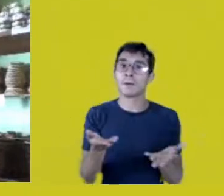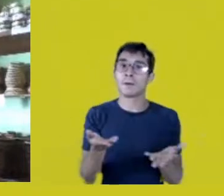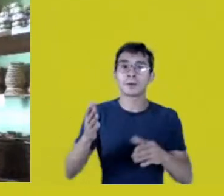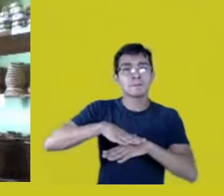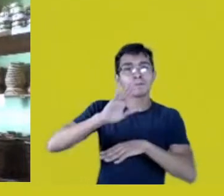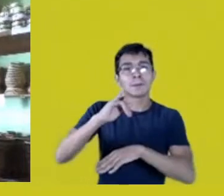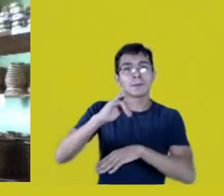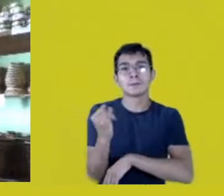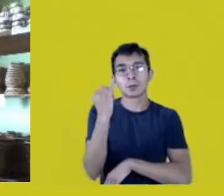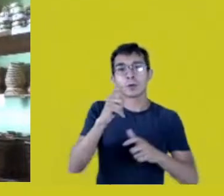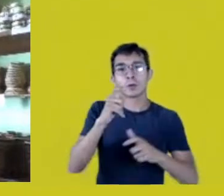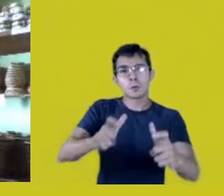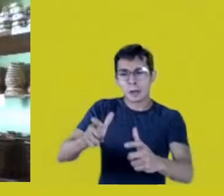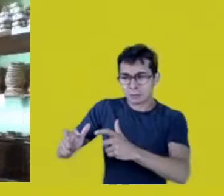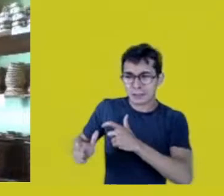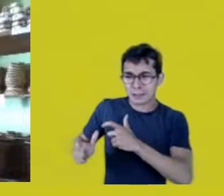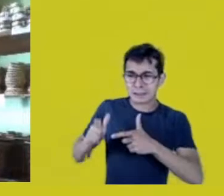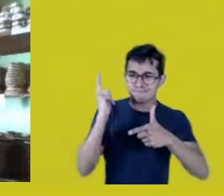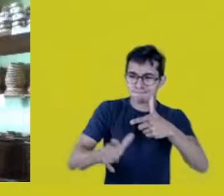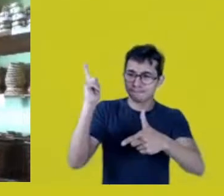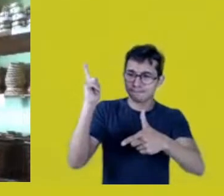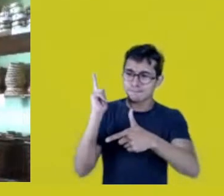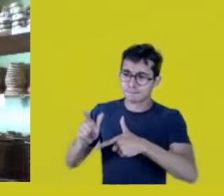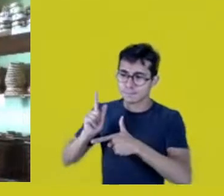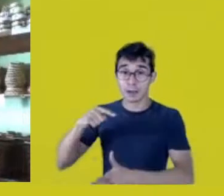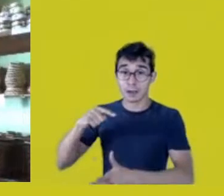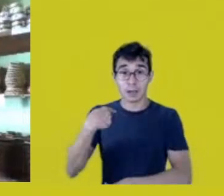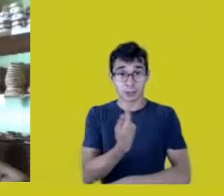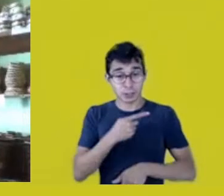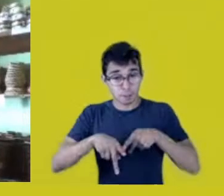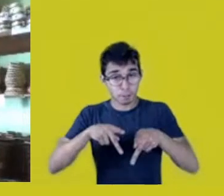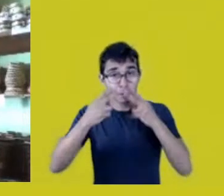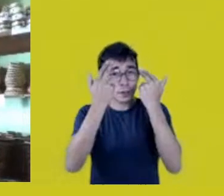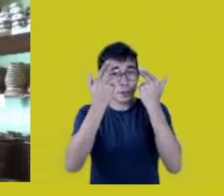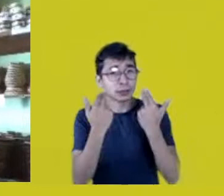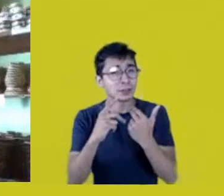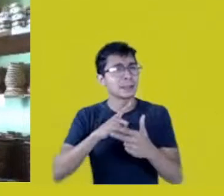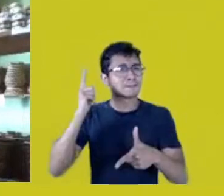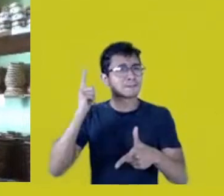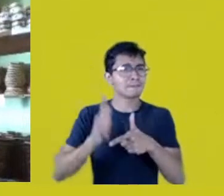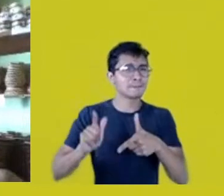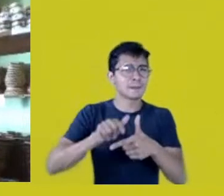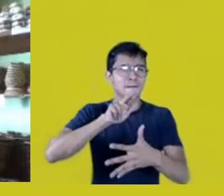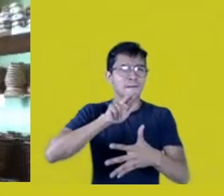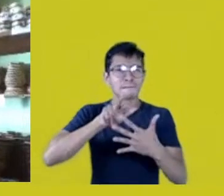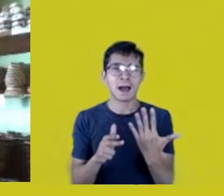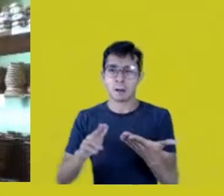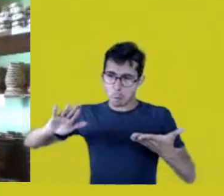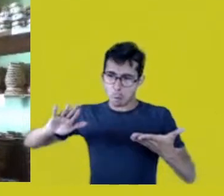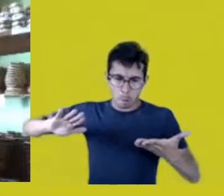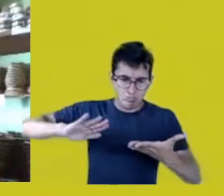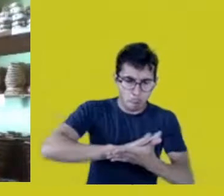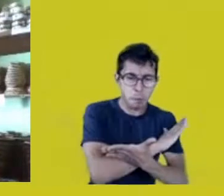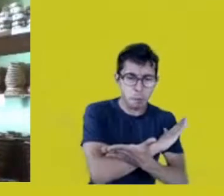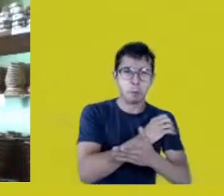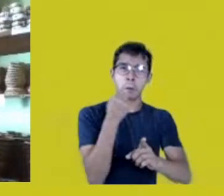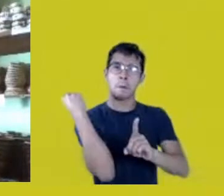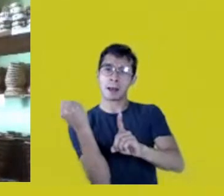we face as Native peoples. The genocide we’re suffering today